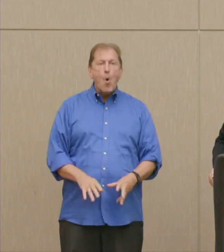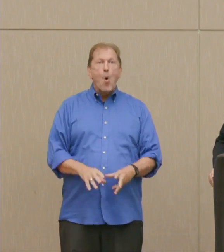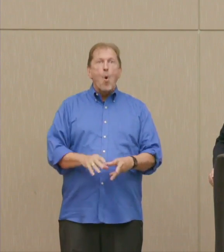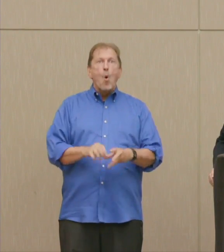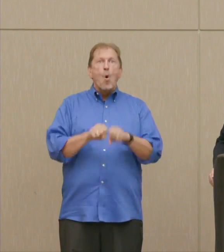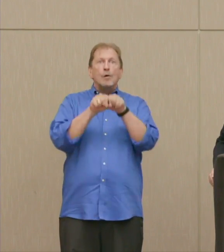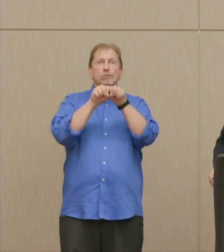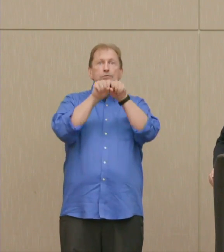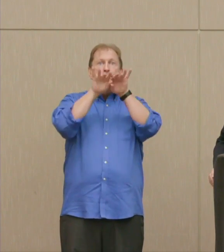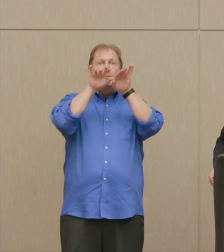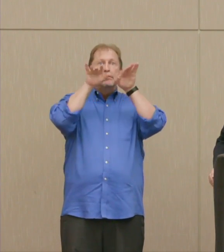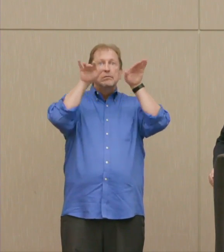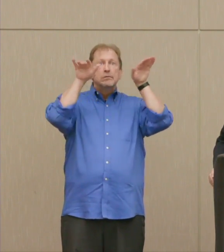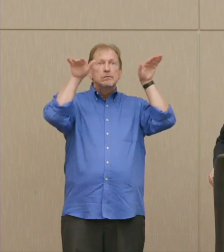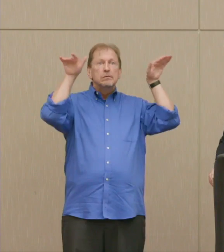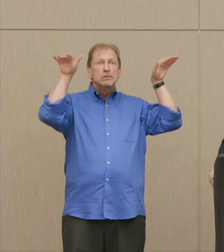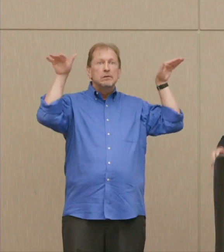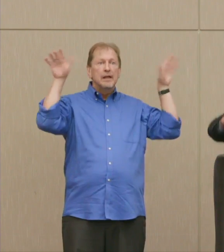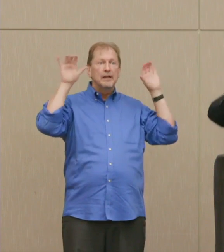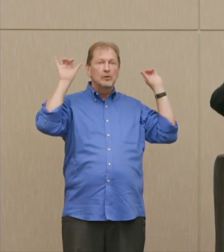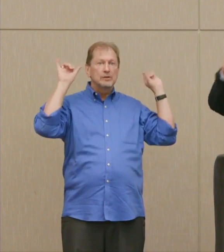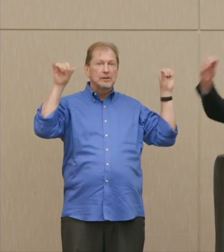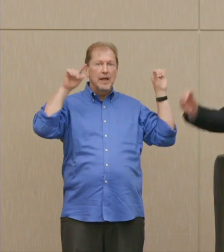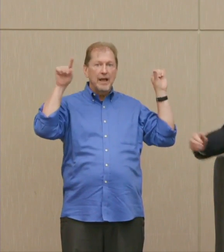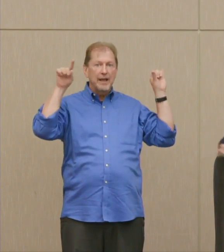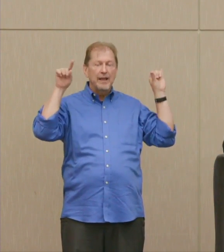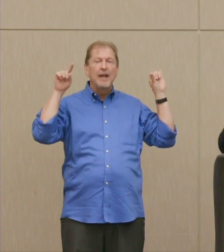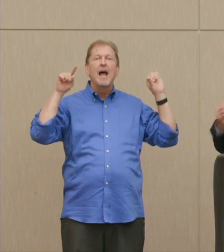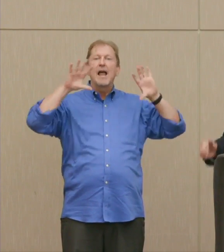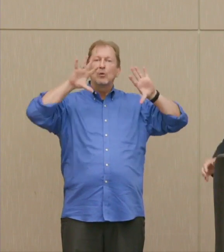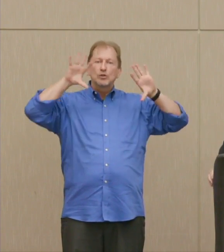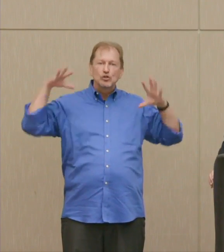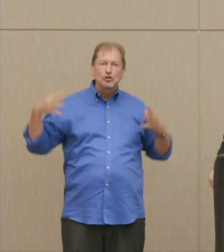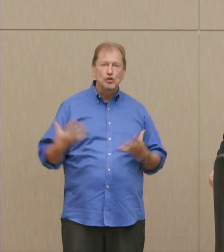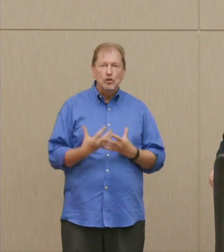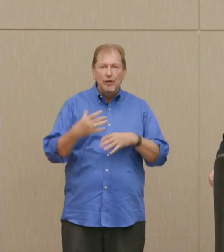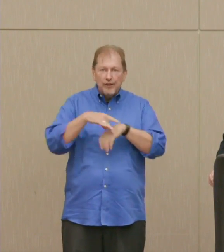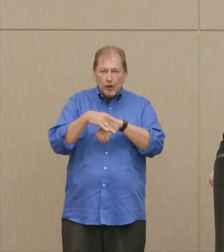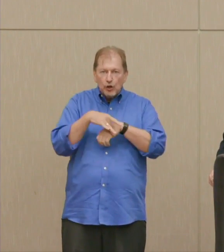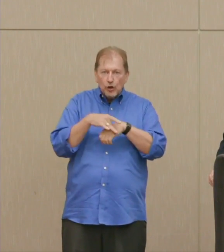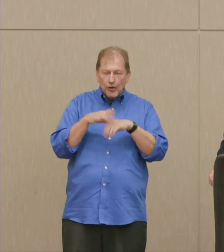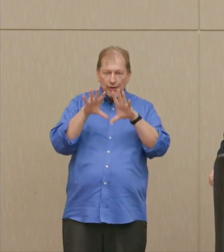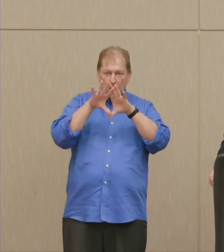it doesn't rain out, and where it quickly goes around the earth and we now know, in